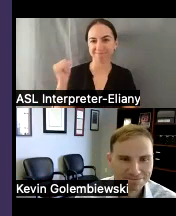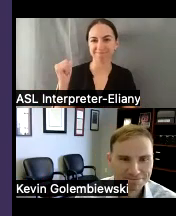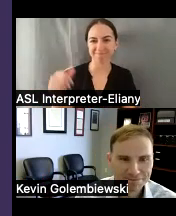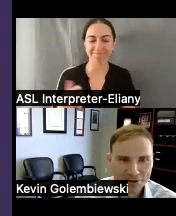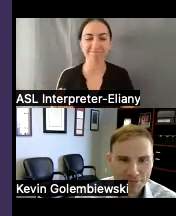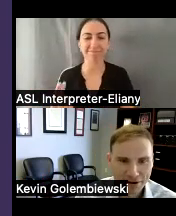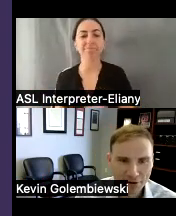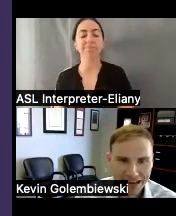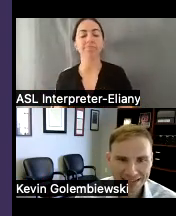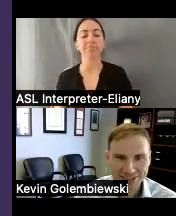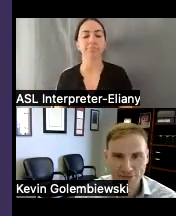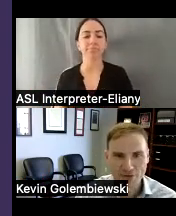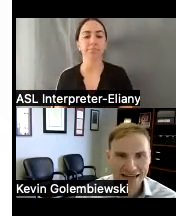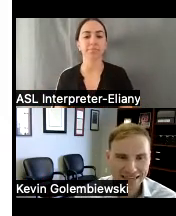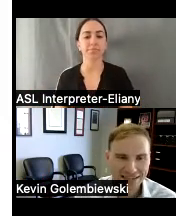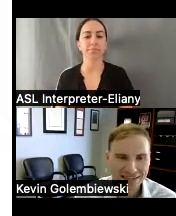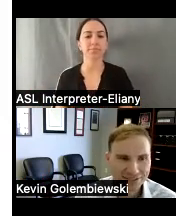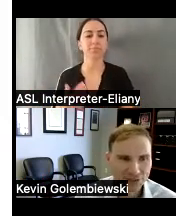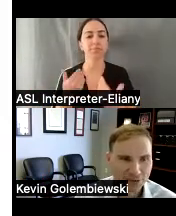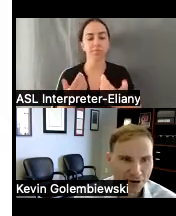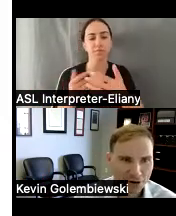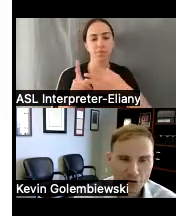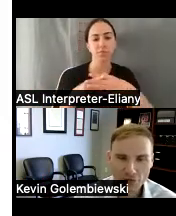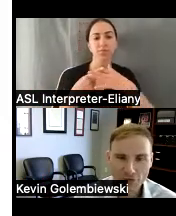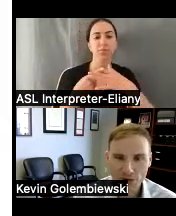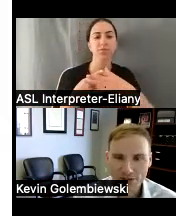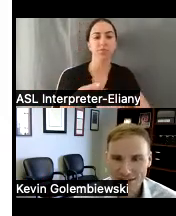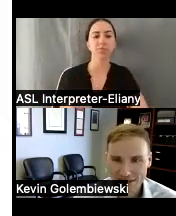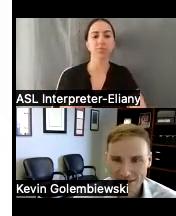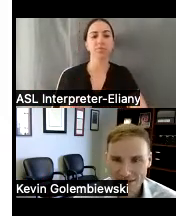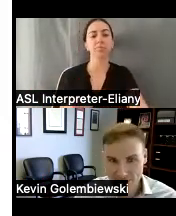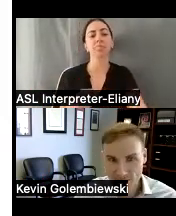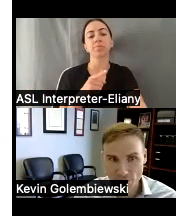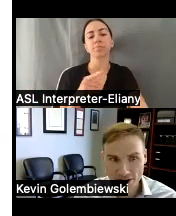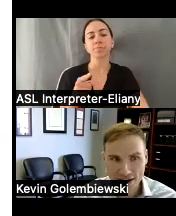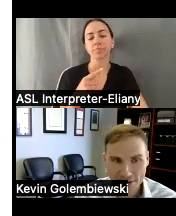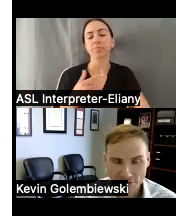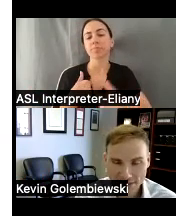um but I'll go ahead and jump right in to our overview so this is what I want to accomplish